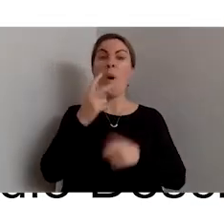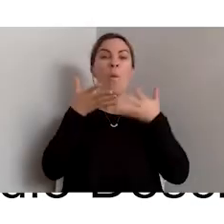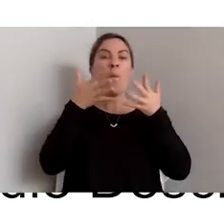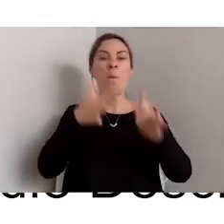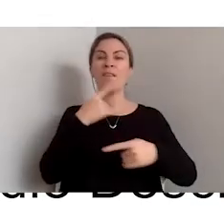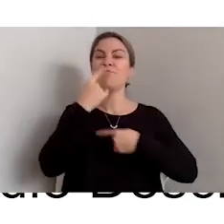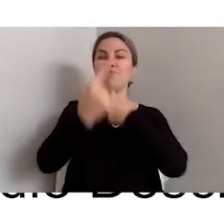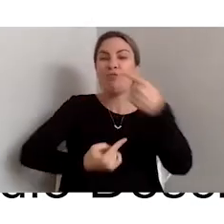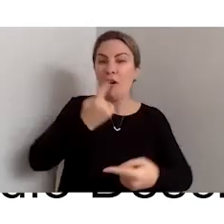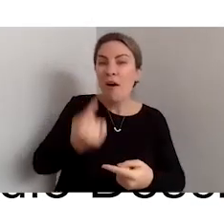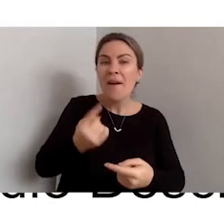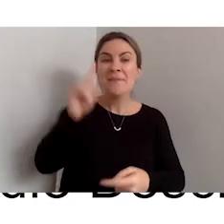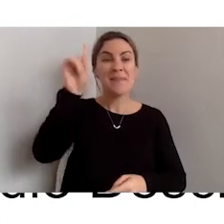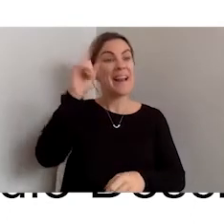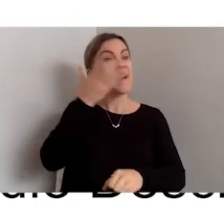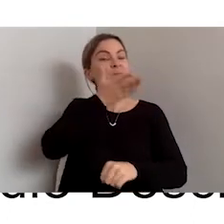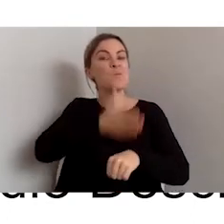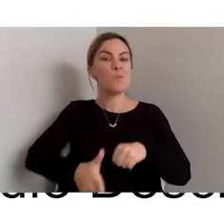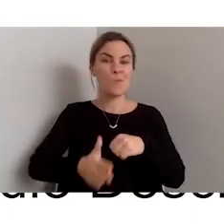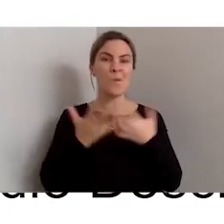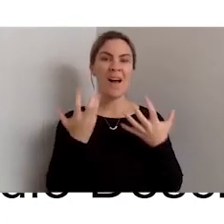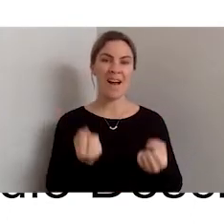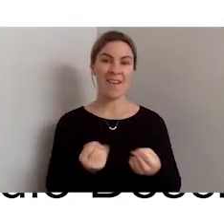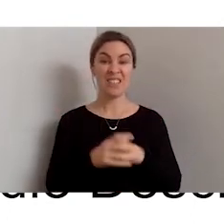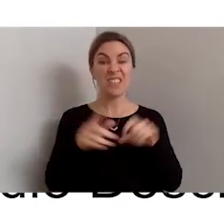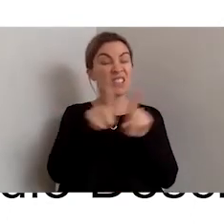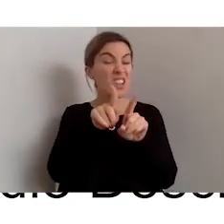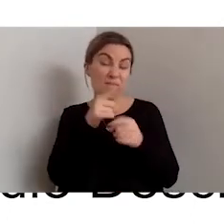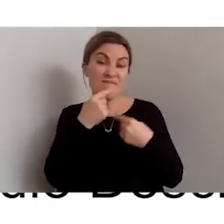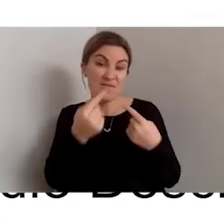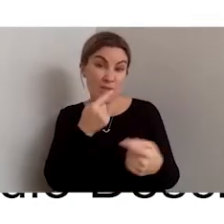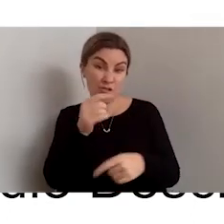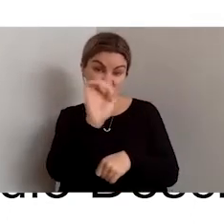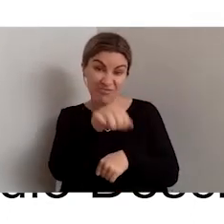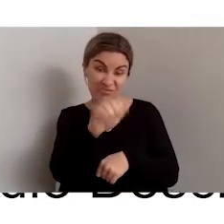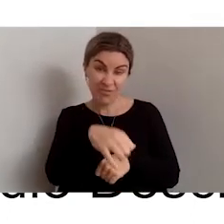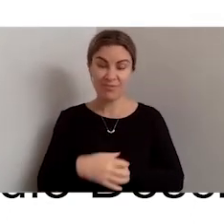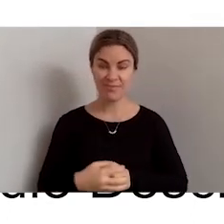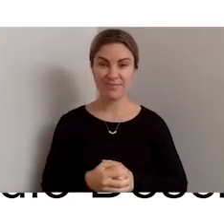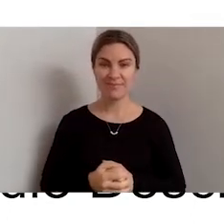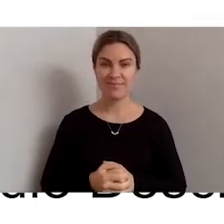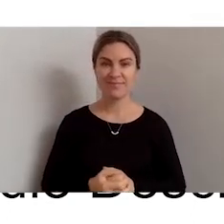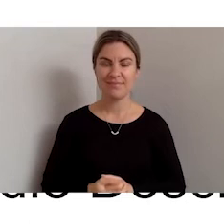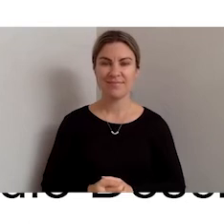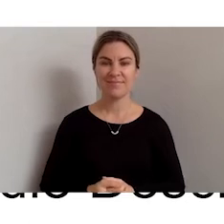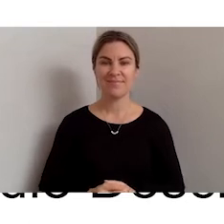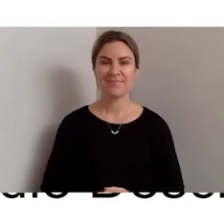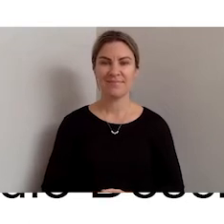But it will tell you the same information.